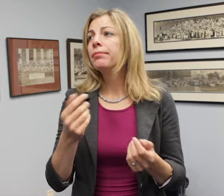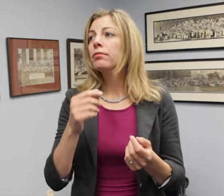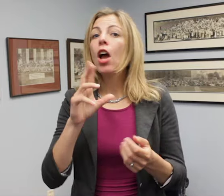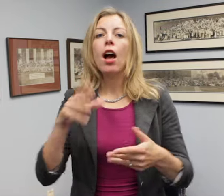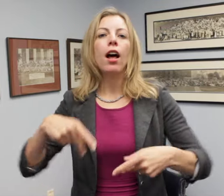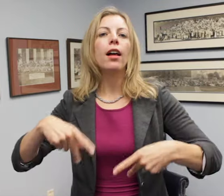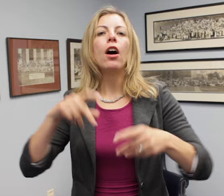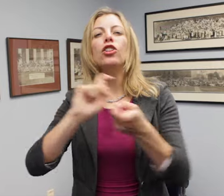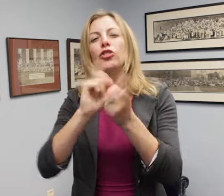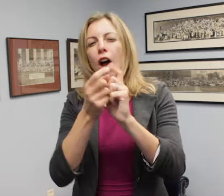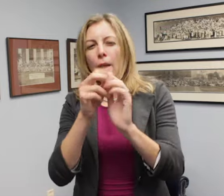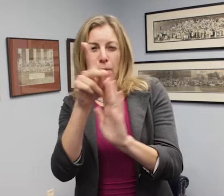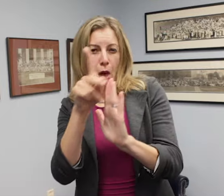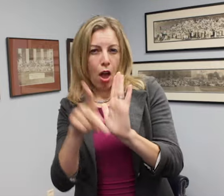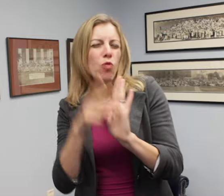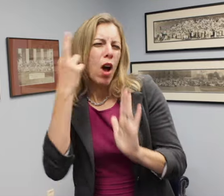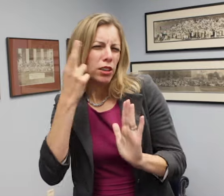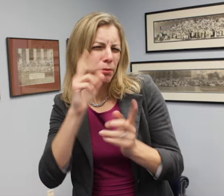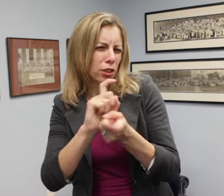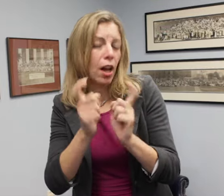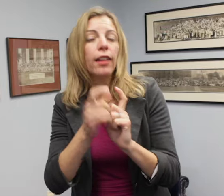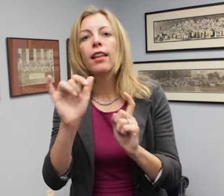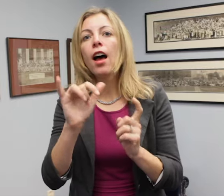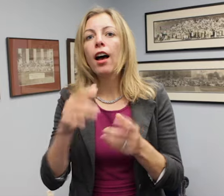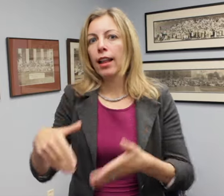Reasonable accommodations also include reasonable modifications to policies,